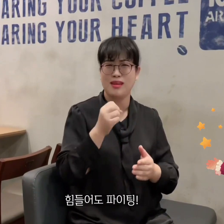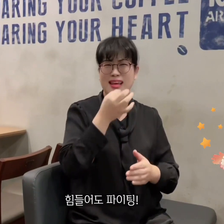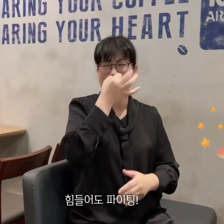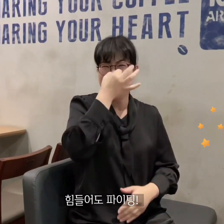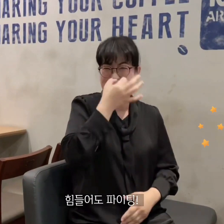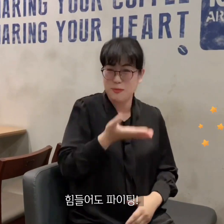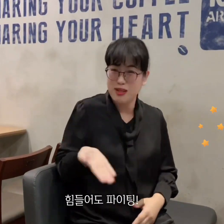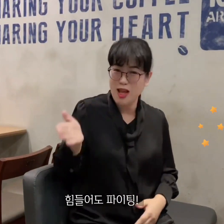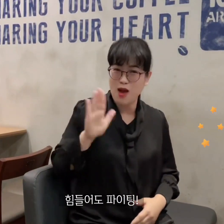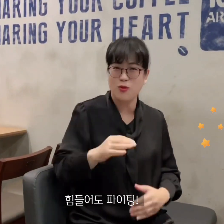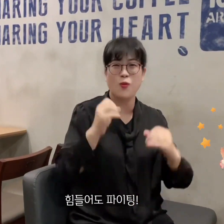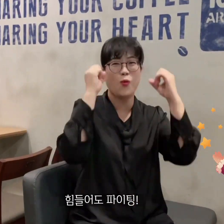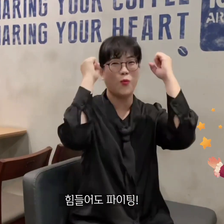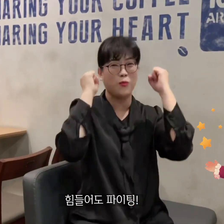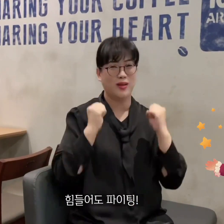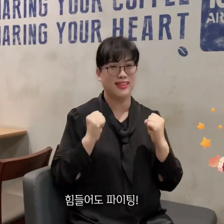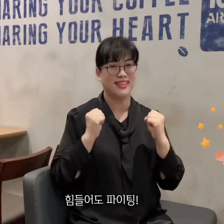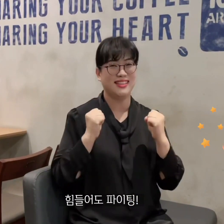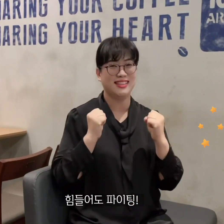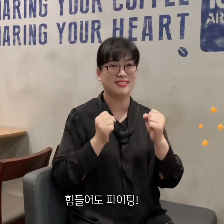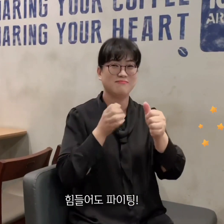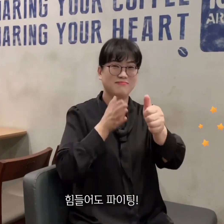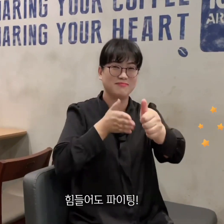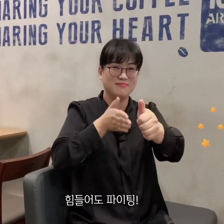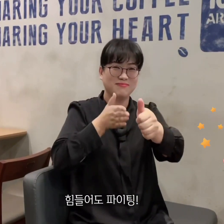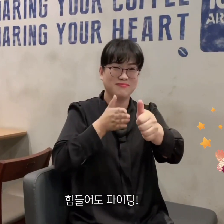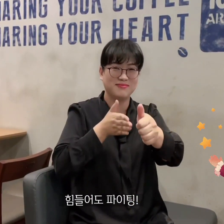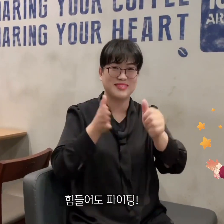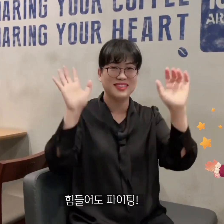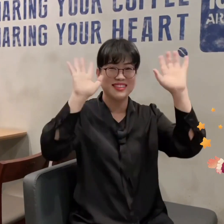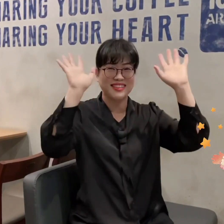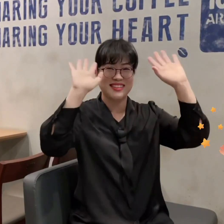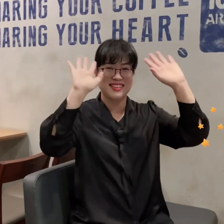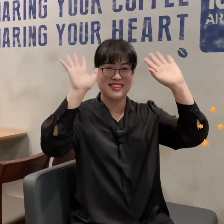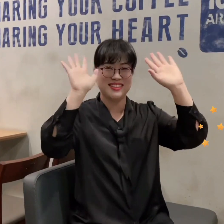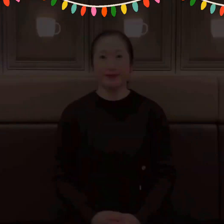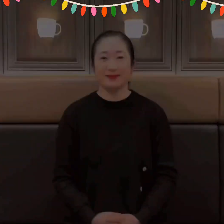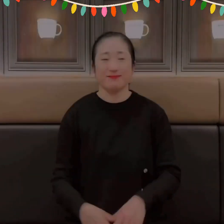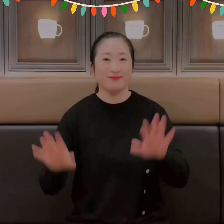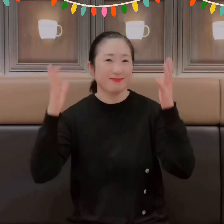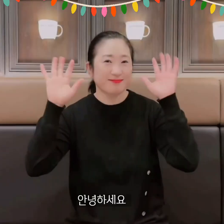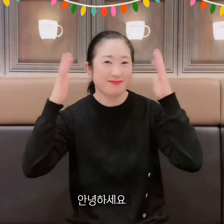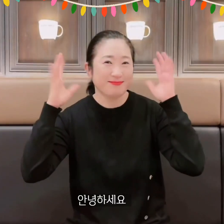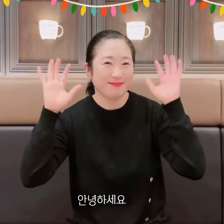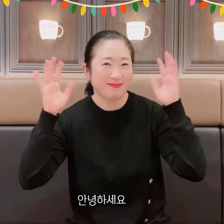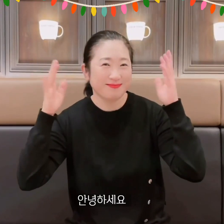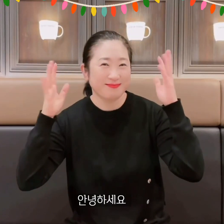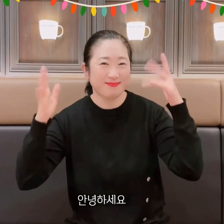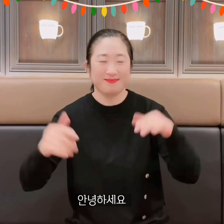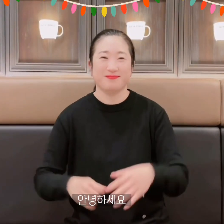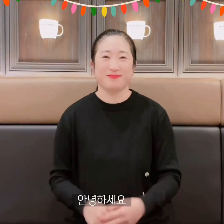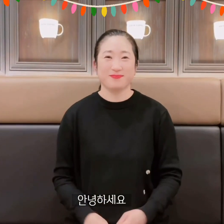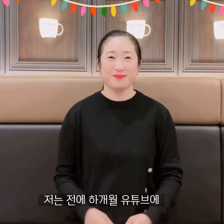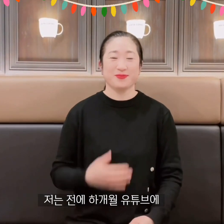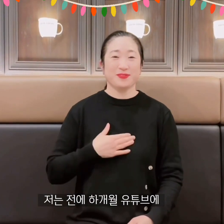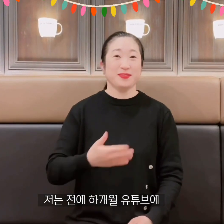Fight even if it's hard! Hello!